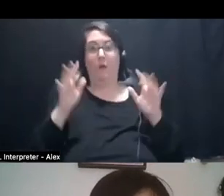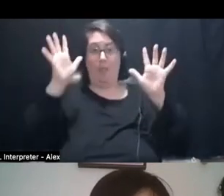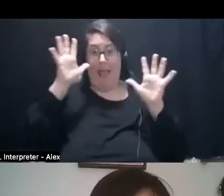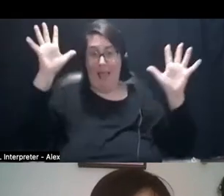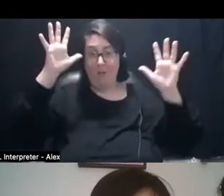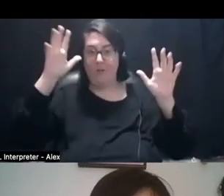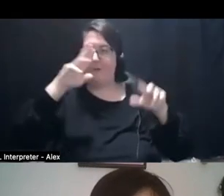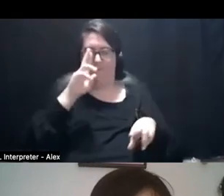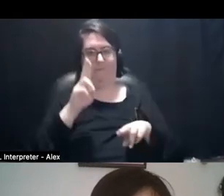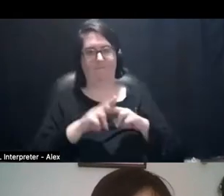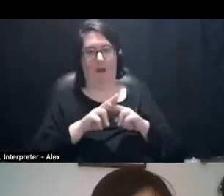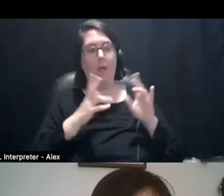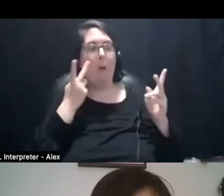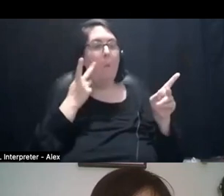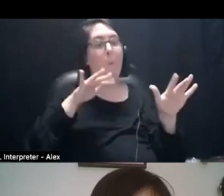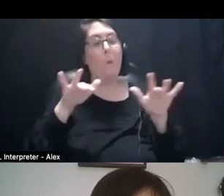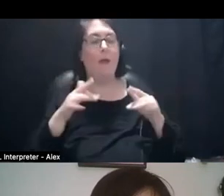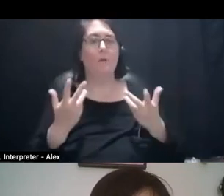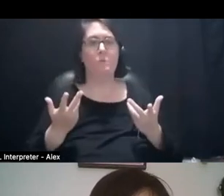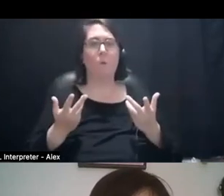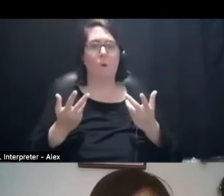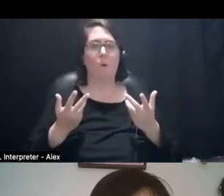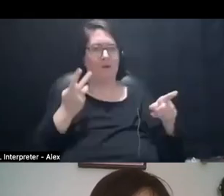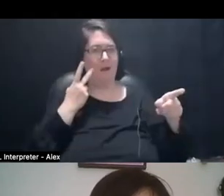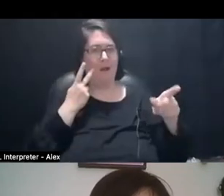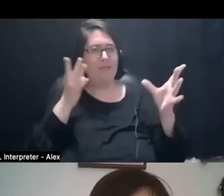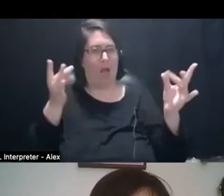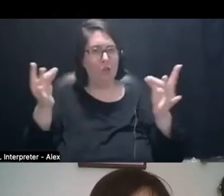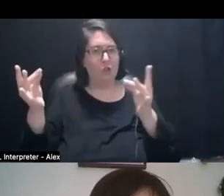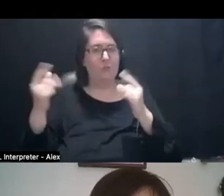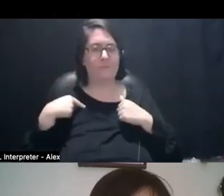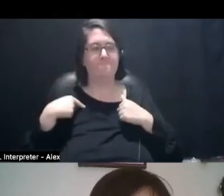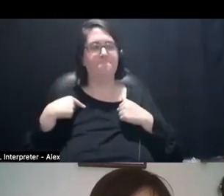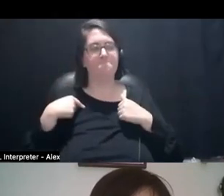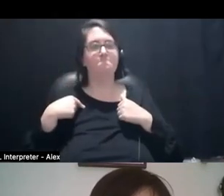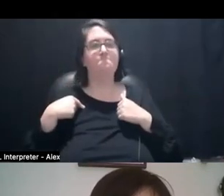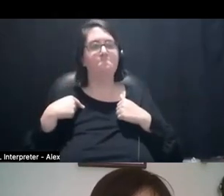to touch so, just in hearing everyone talking about touch. I'm gonna facilitate that.